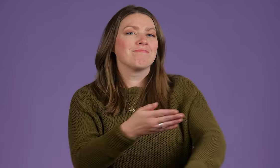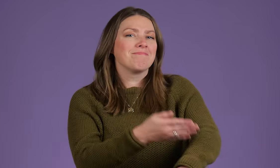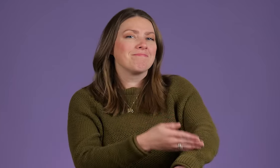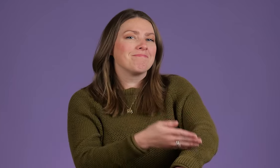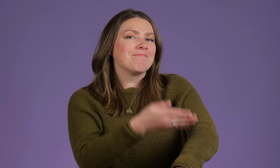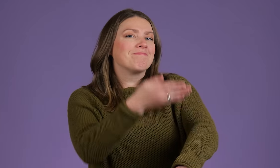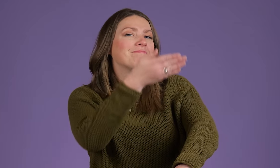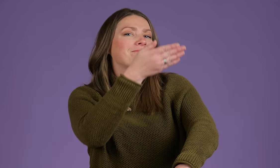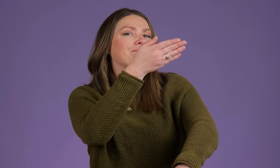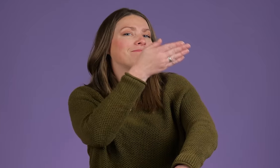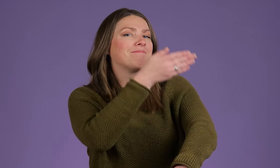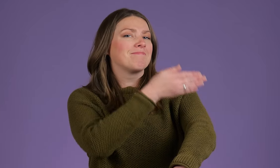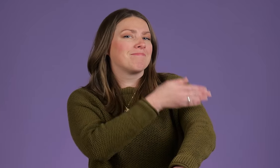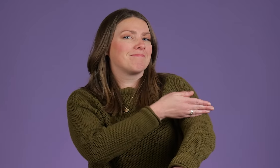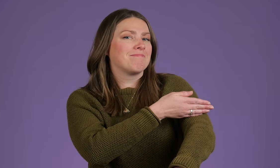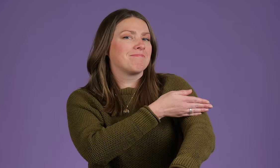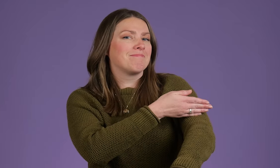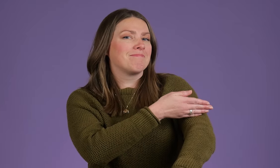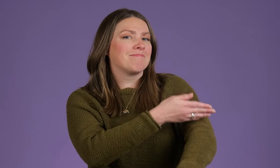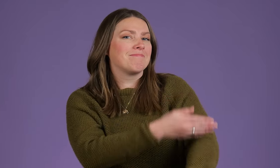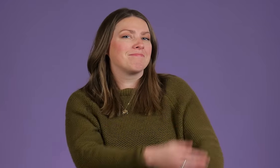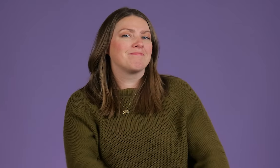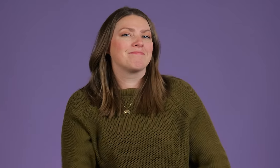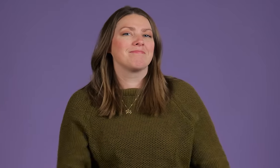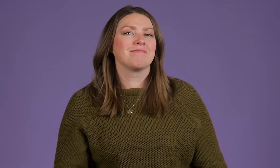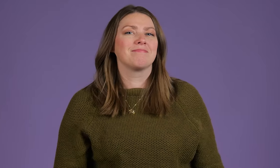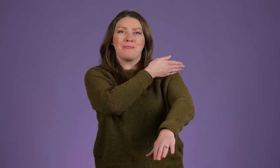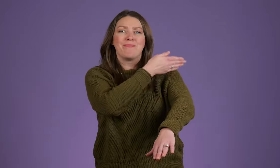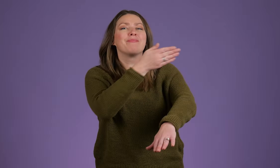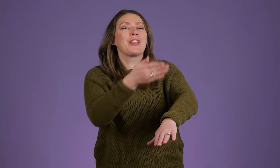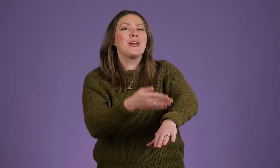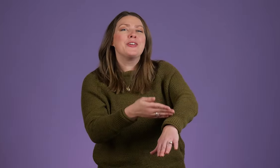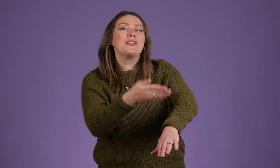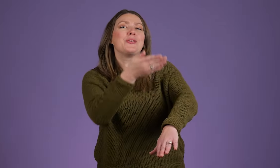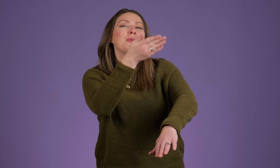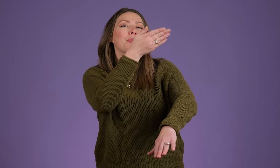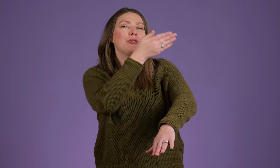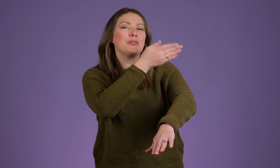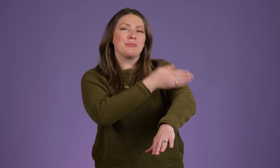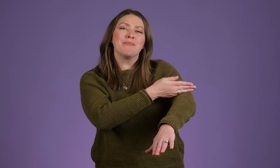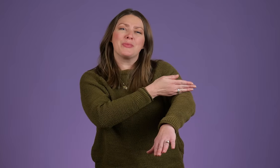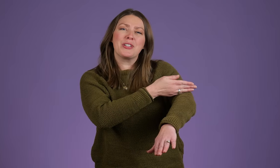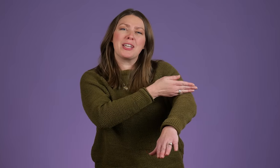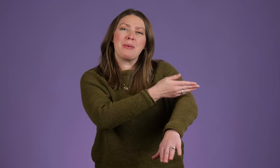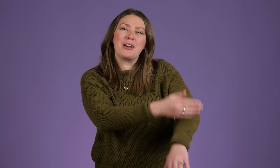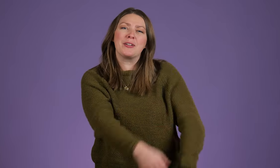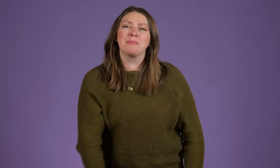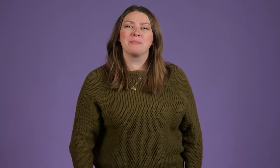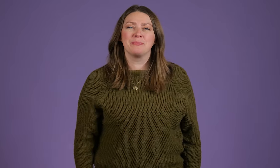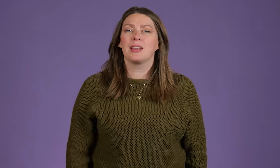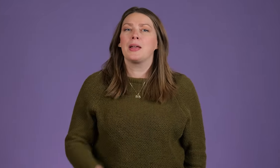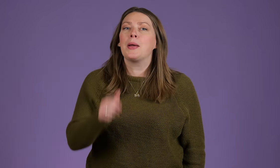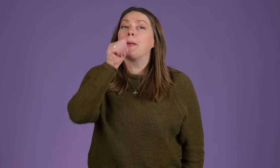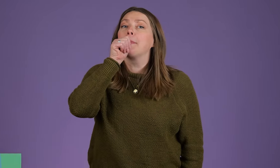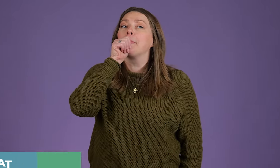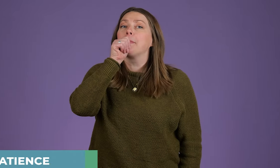and you can even show progression over time to improve or to get better